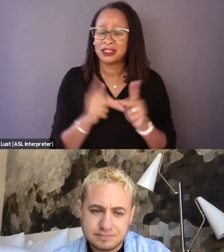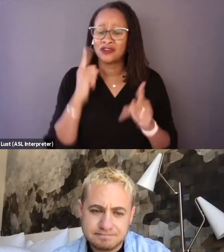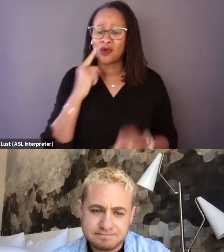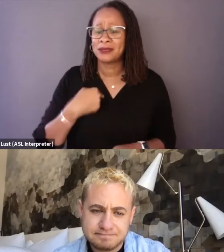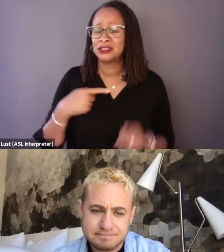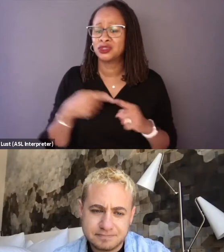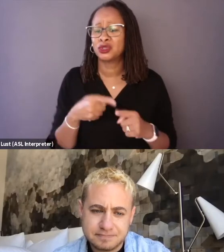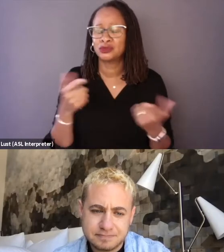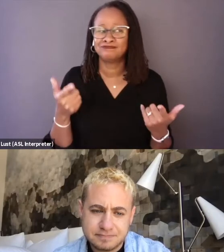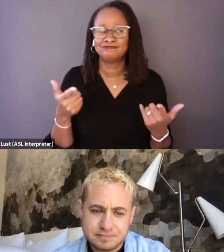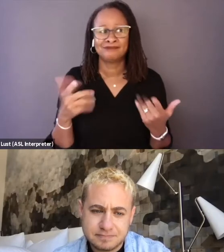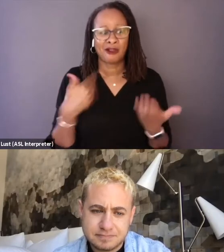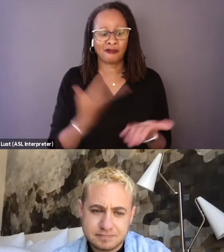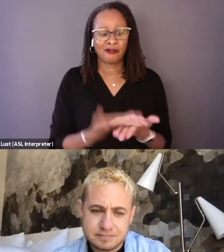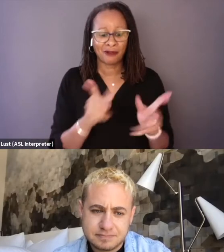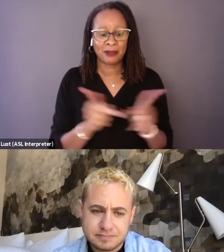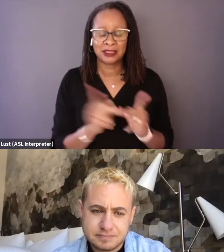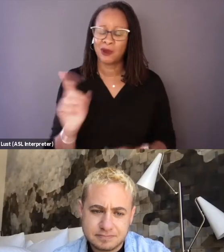just get to a place where I could help some family